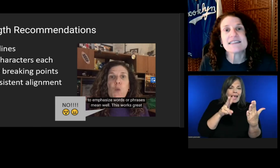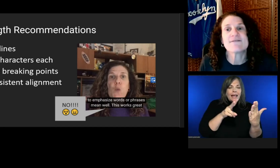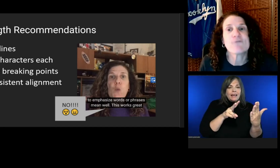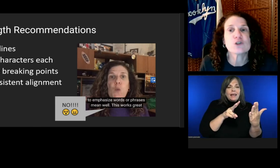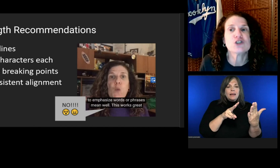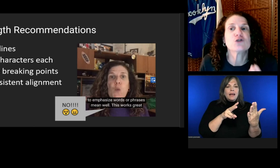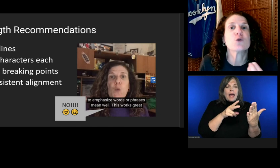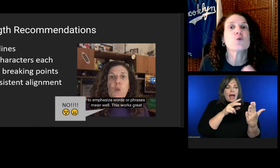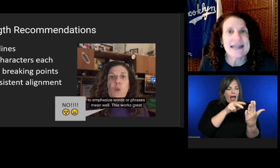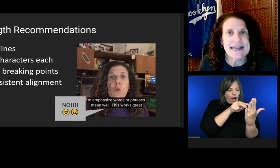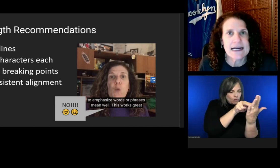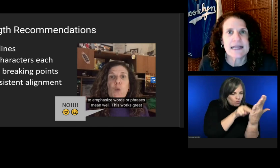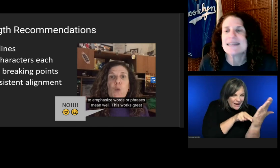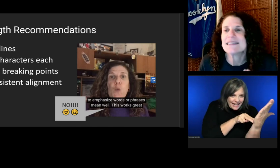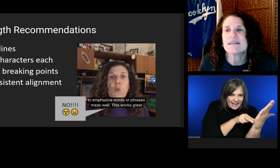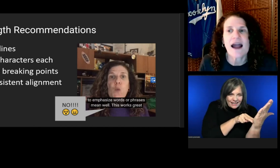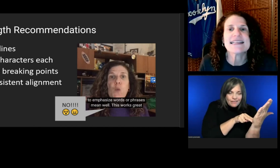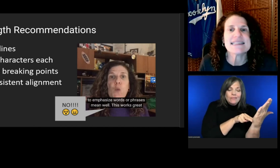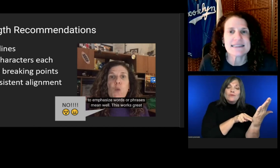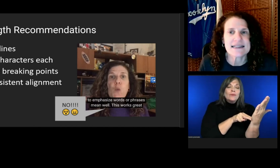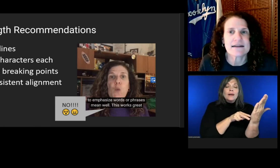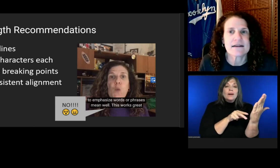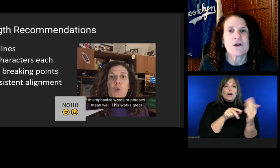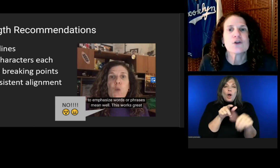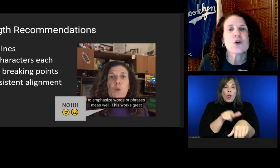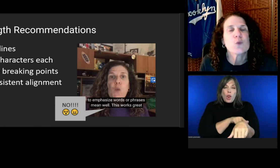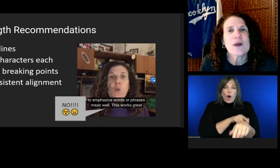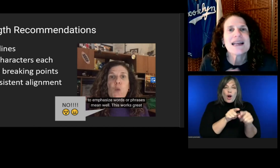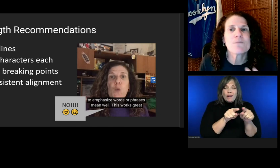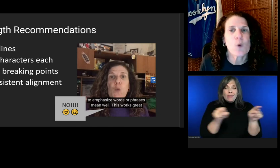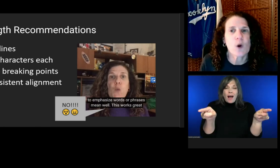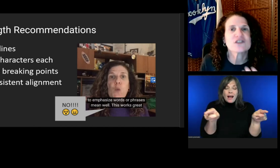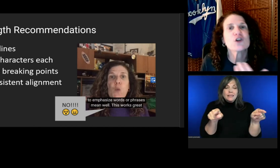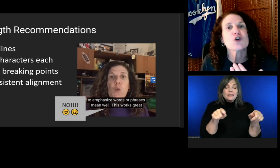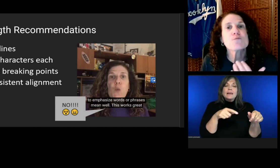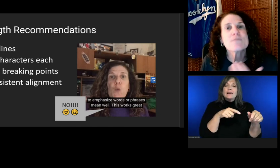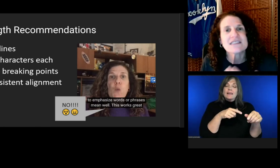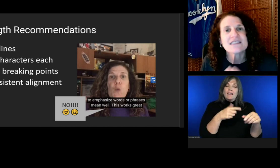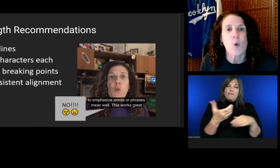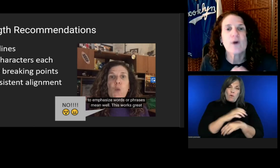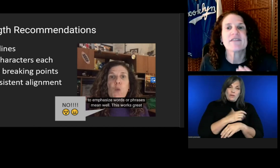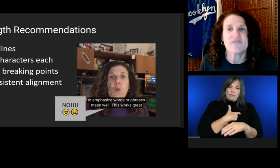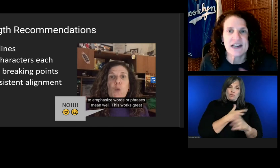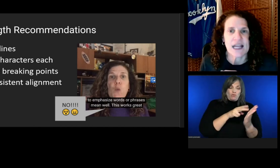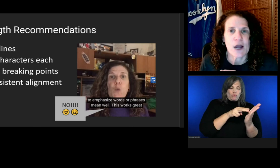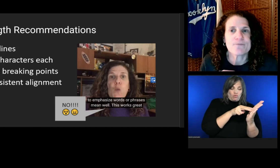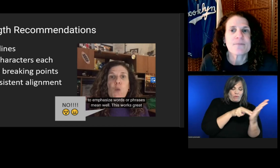Long lines force you to read. It's not instant. You're reading more, so you miss more of the video.